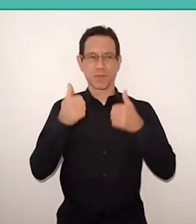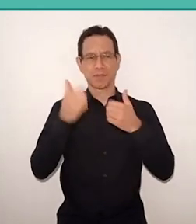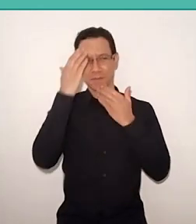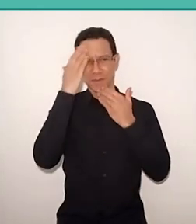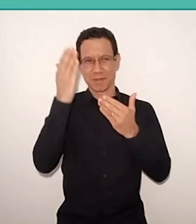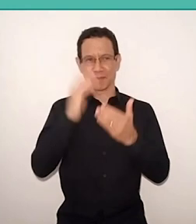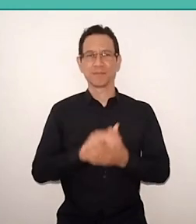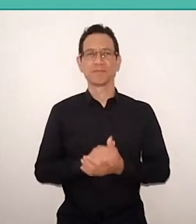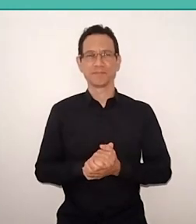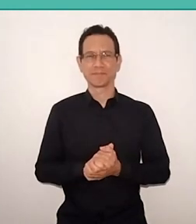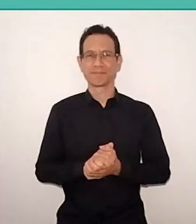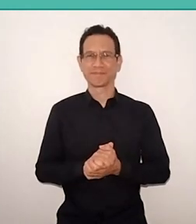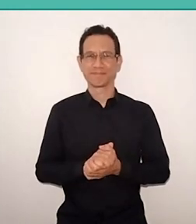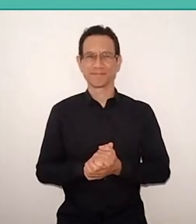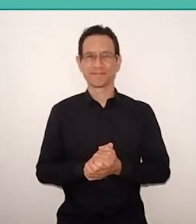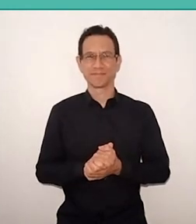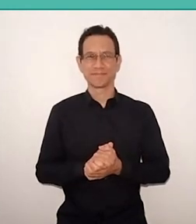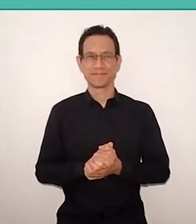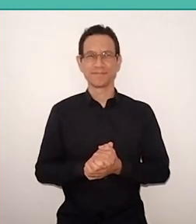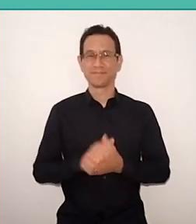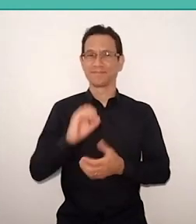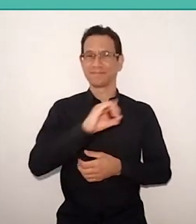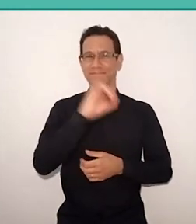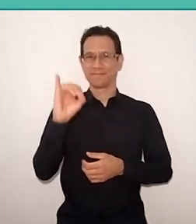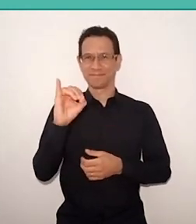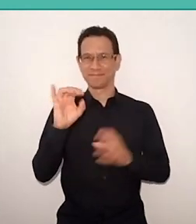Hi everyone.